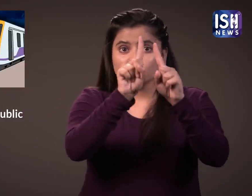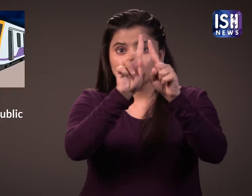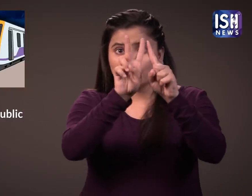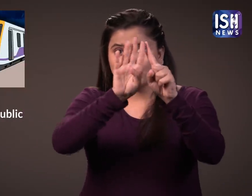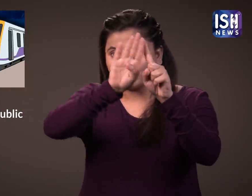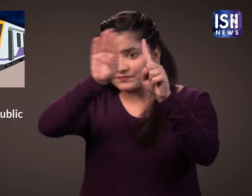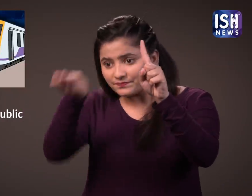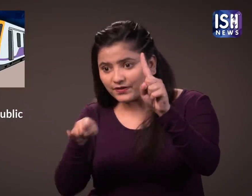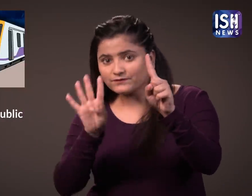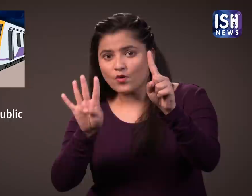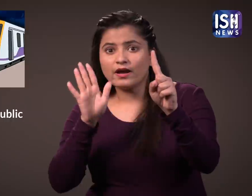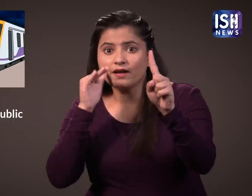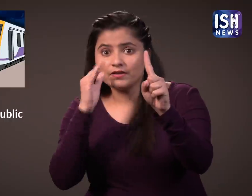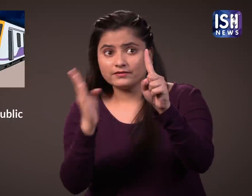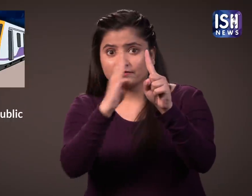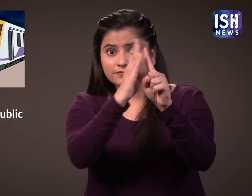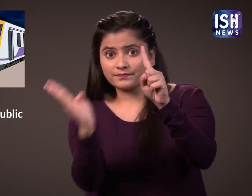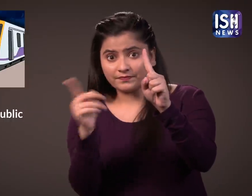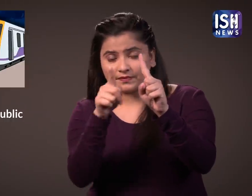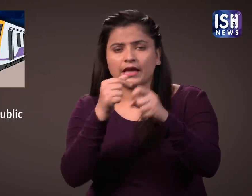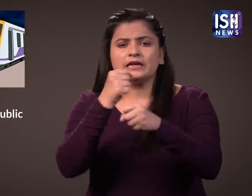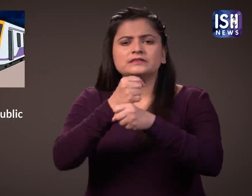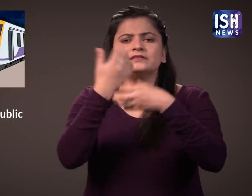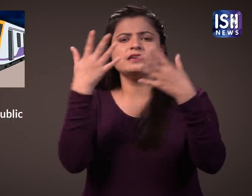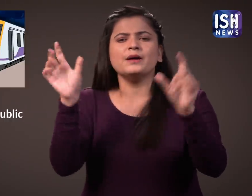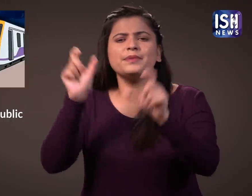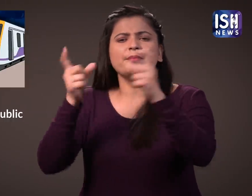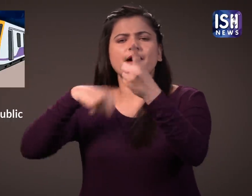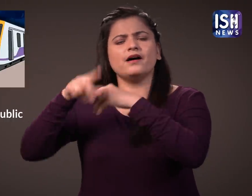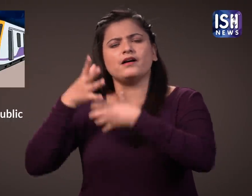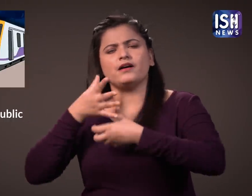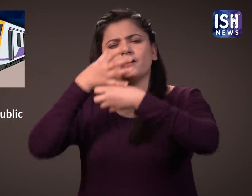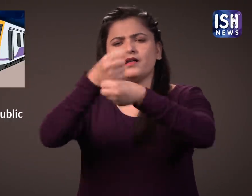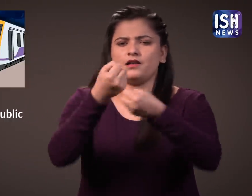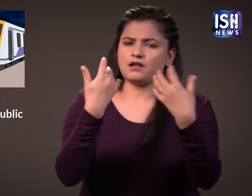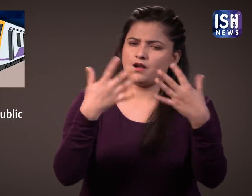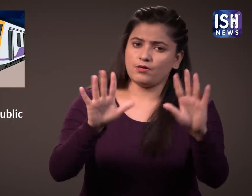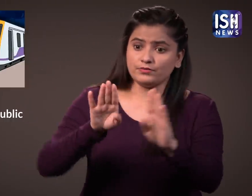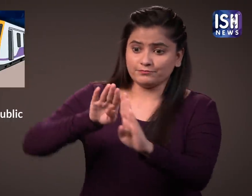Then from 12pm to 4pm the general public can travel.